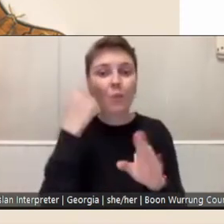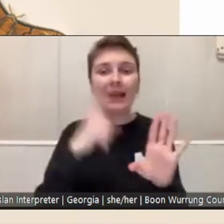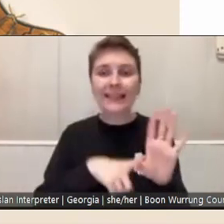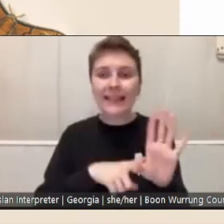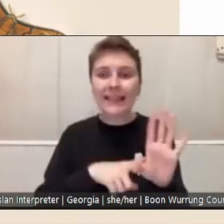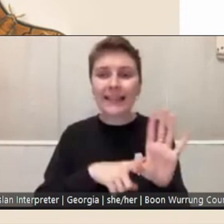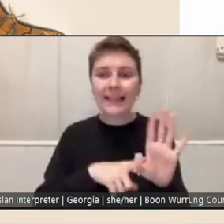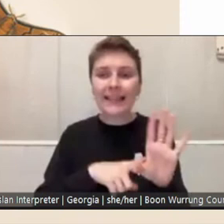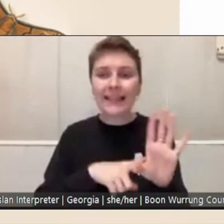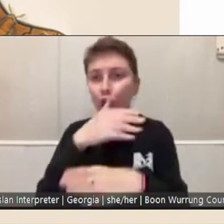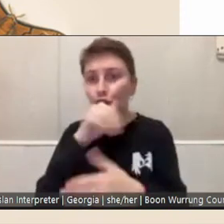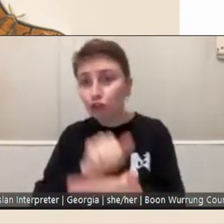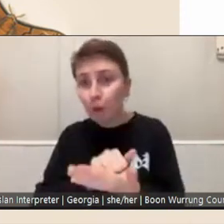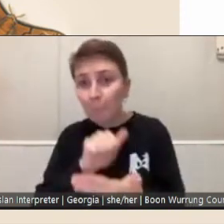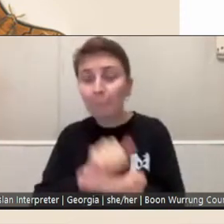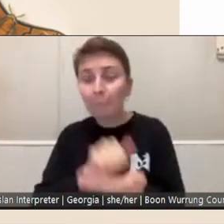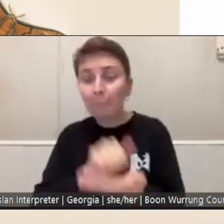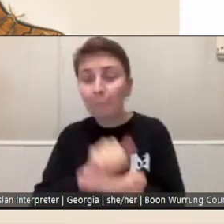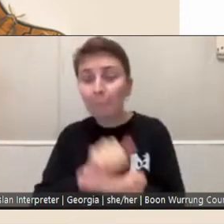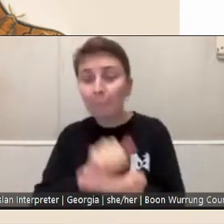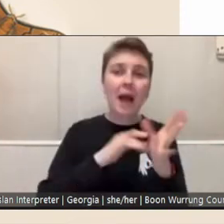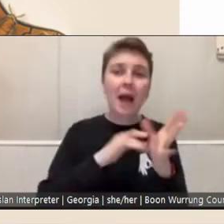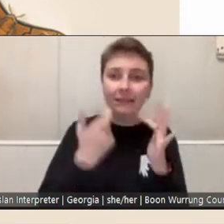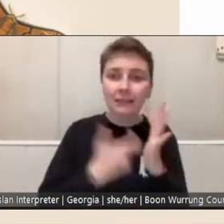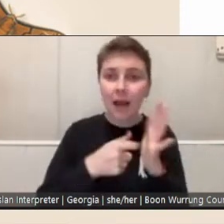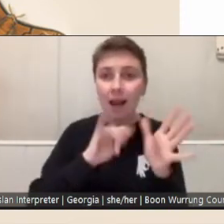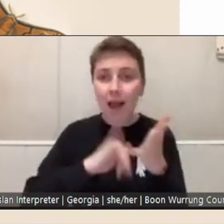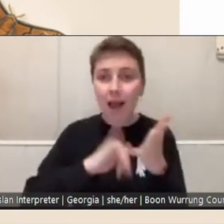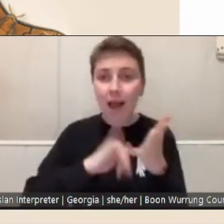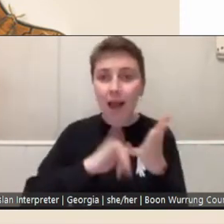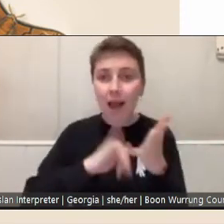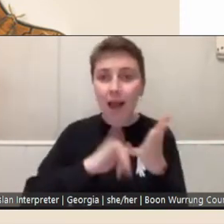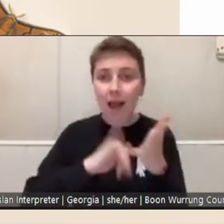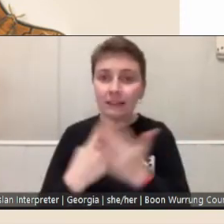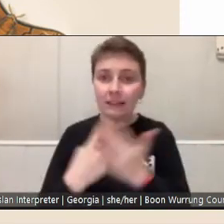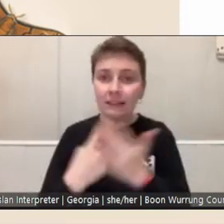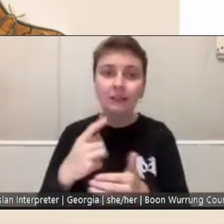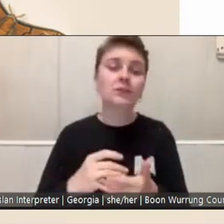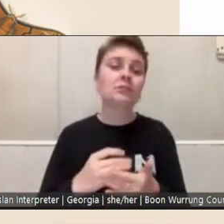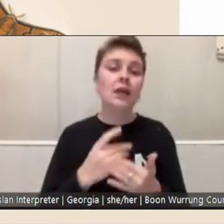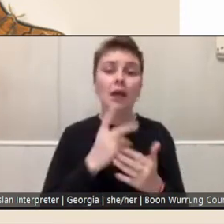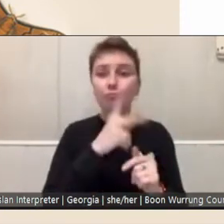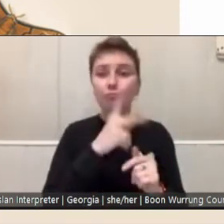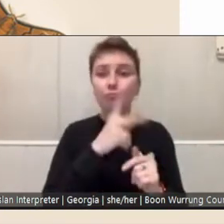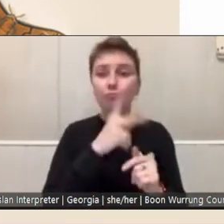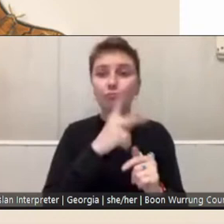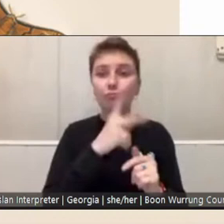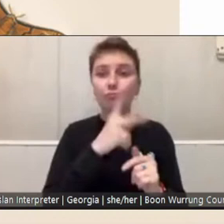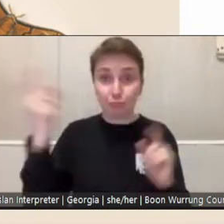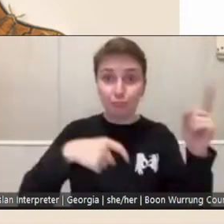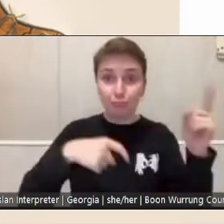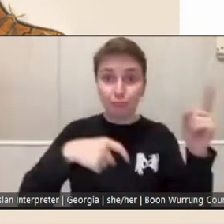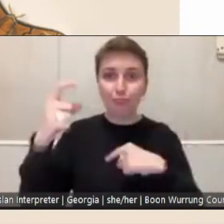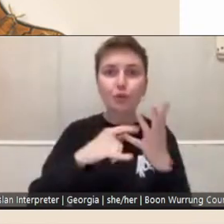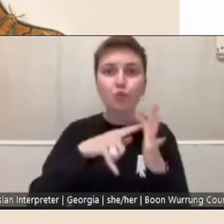master classes, events and regular studio access. We're open every day of the week, just about.